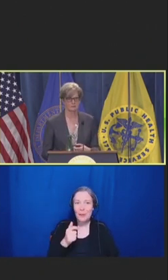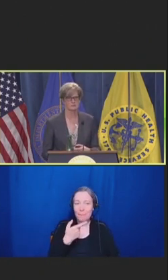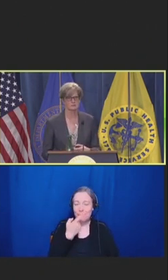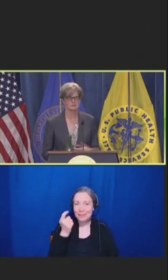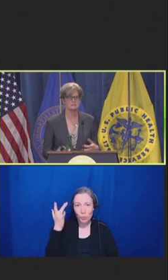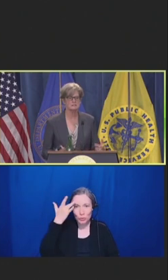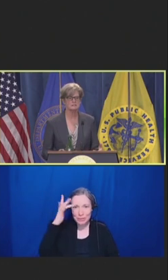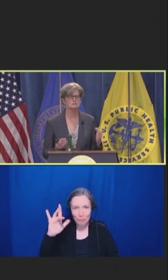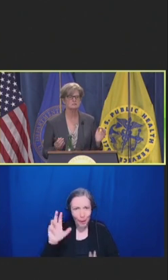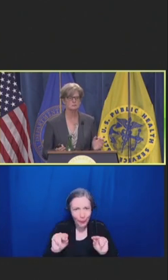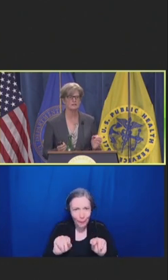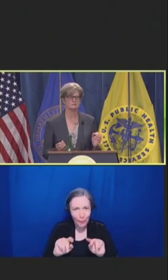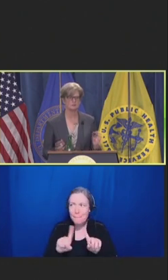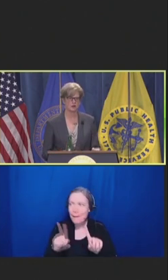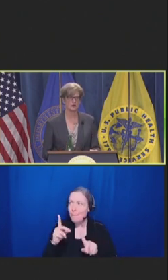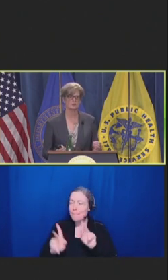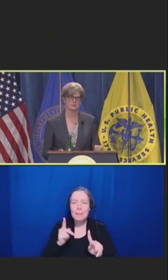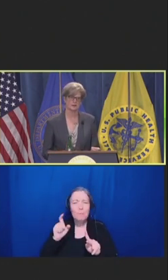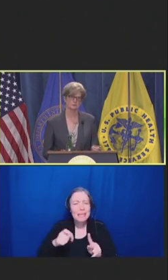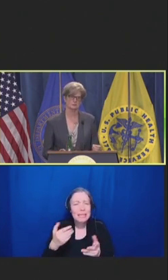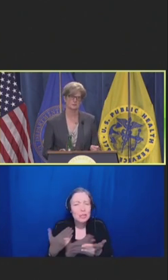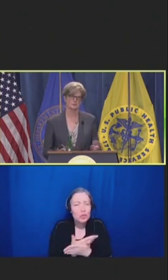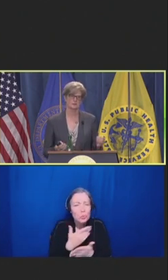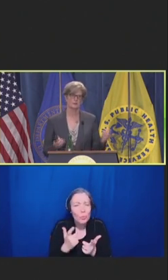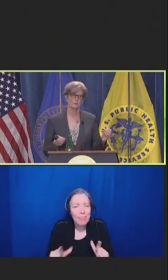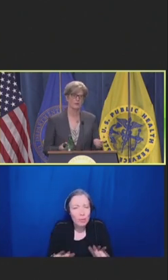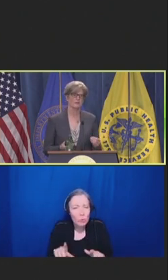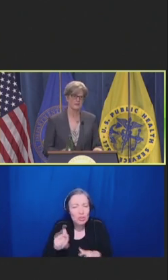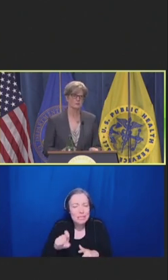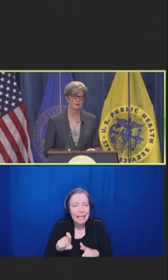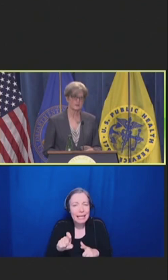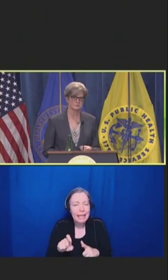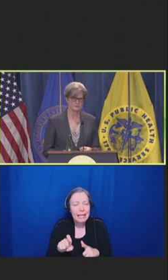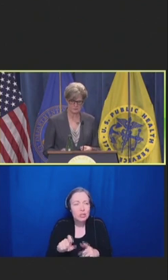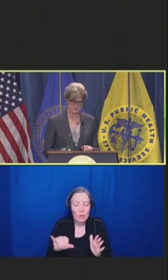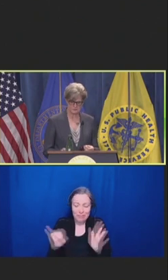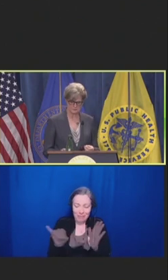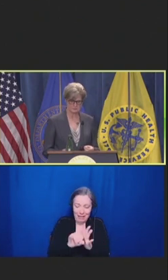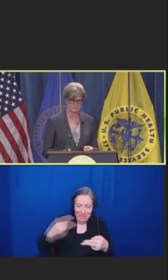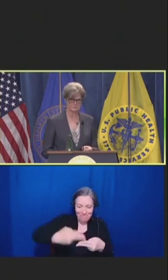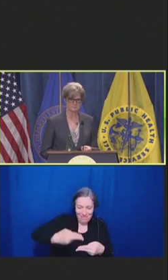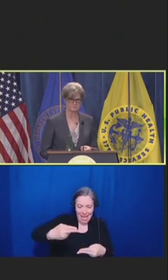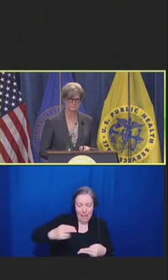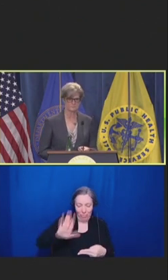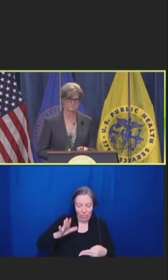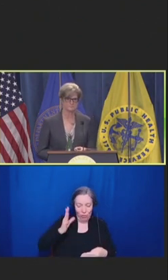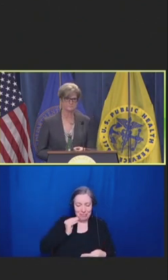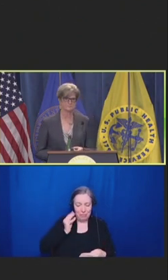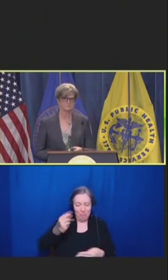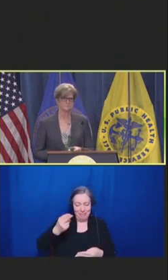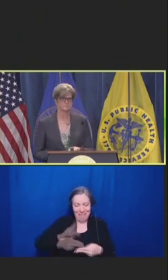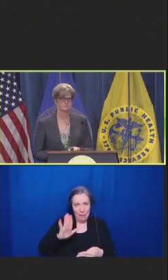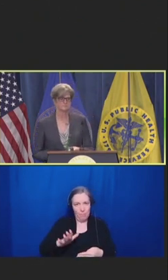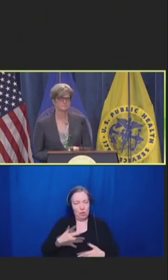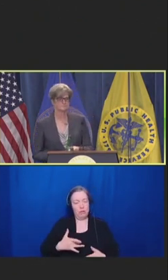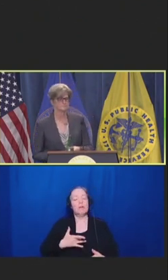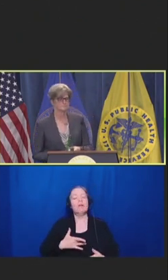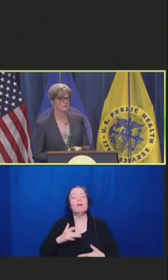They needed a new way to talk about what they were experiencing.